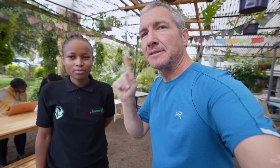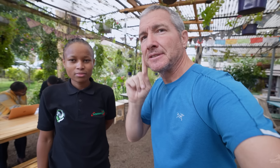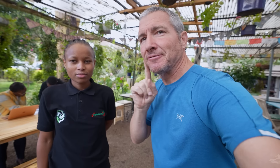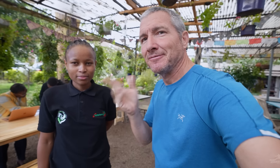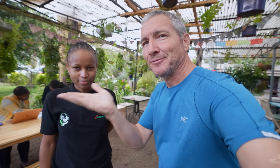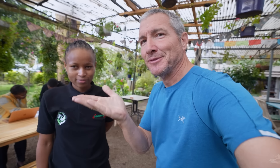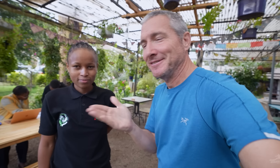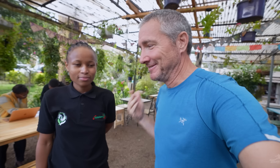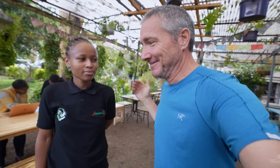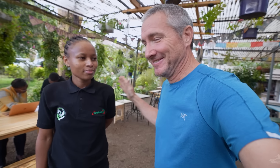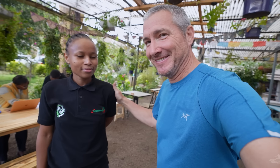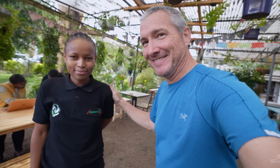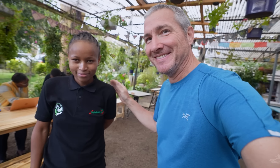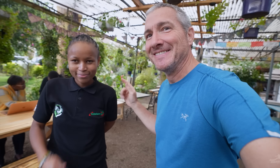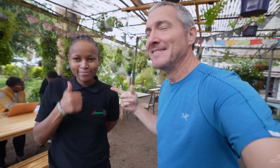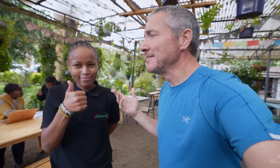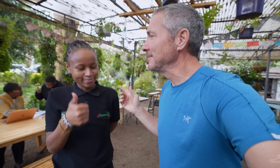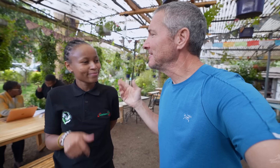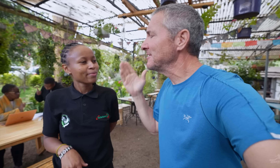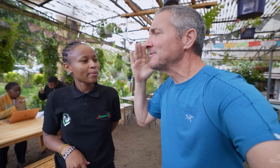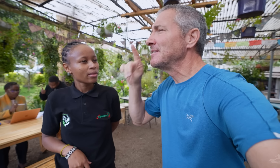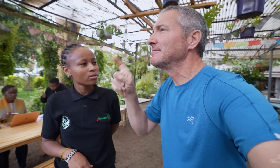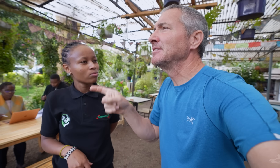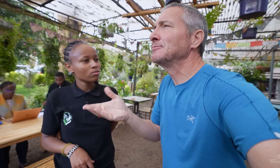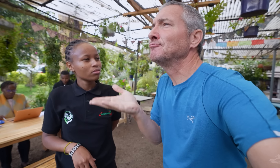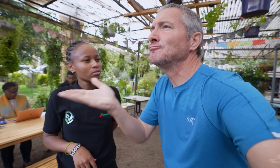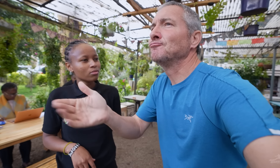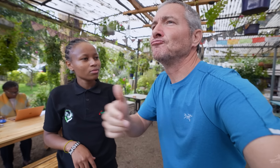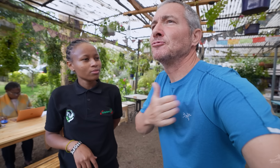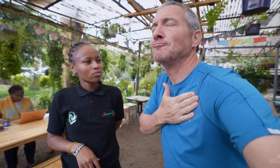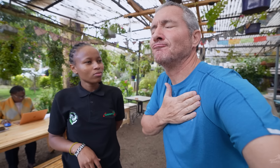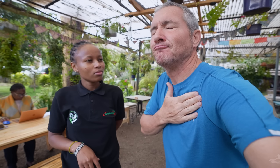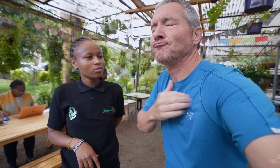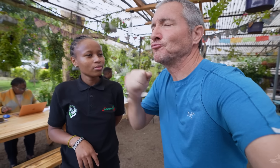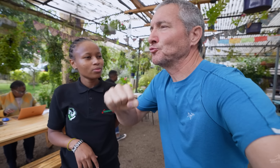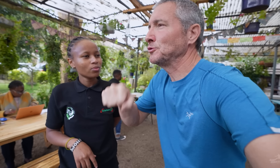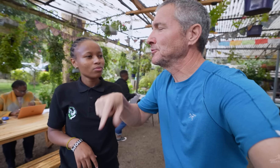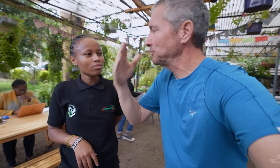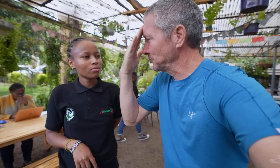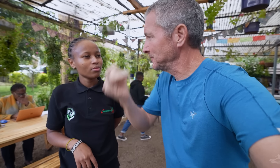Here’s another Deaf server. Why do you love working here?